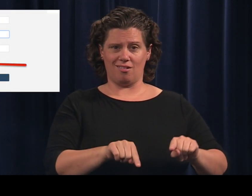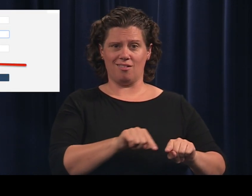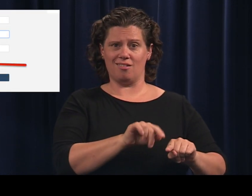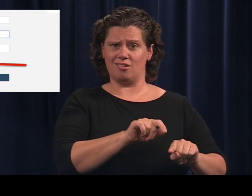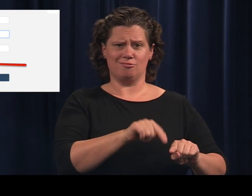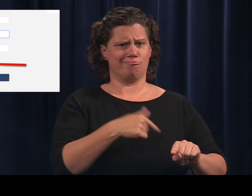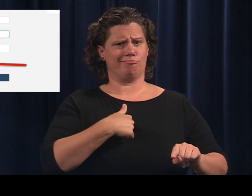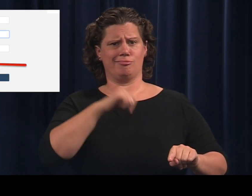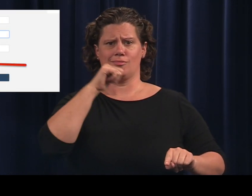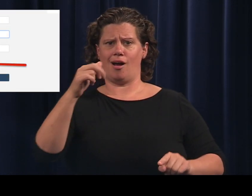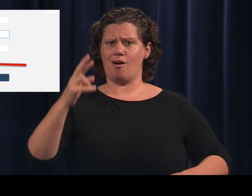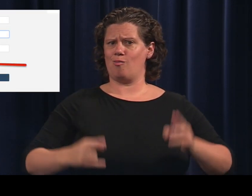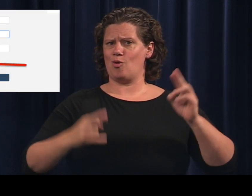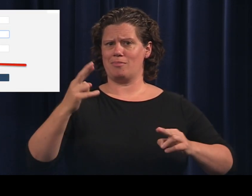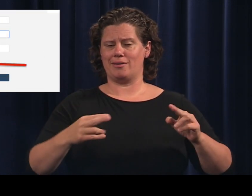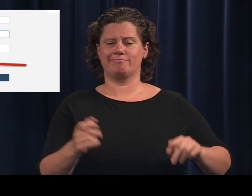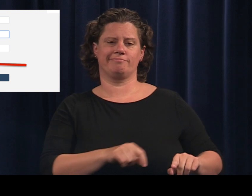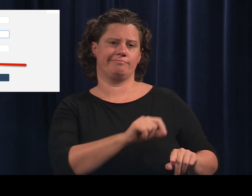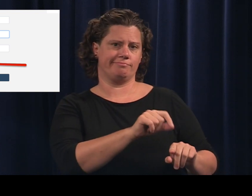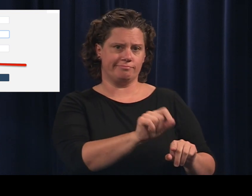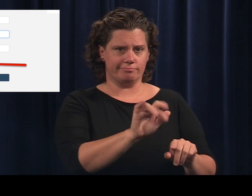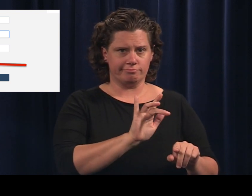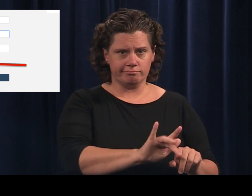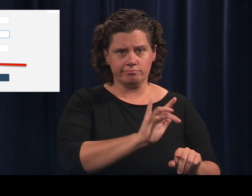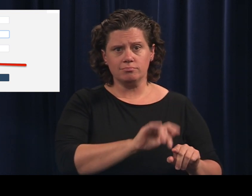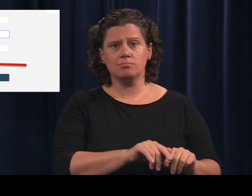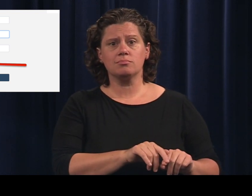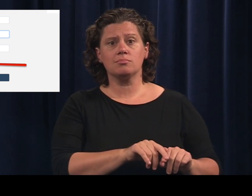Click the box next to I'm not a robot.